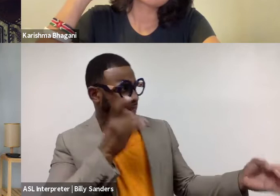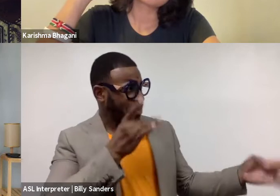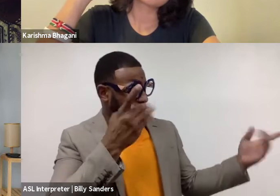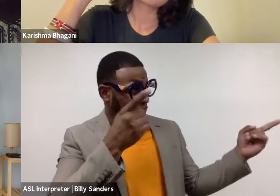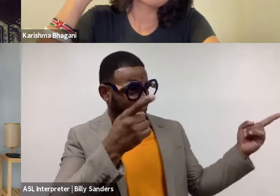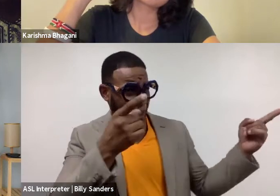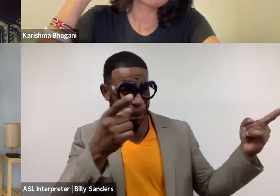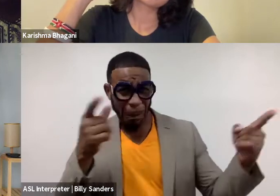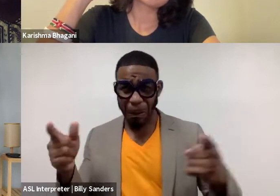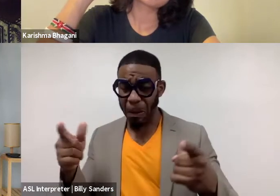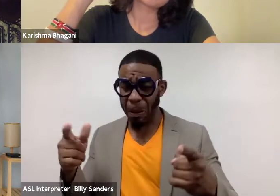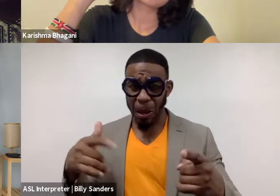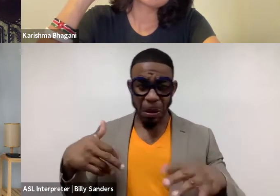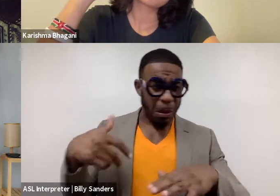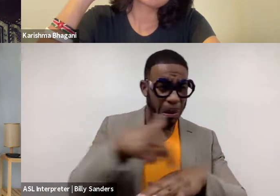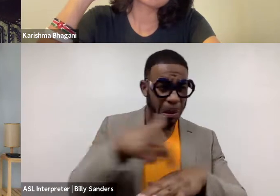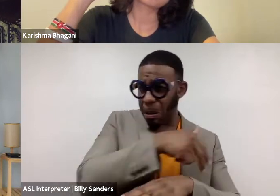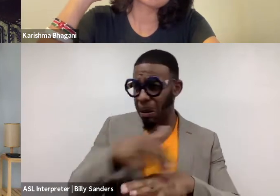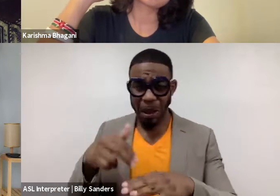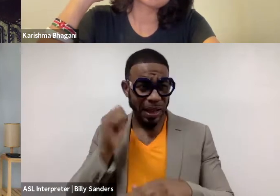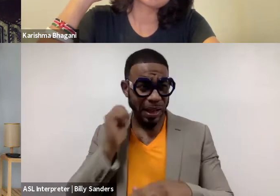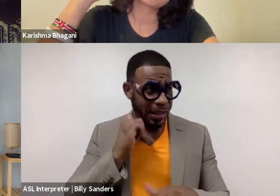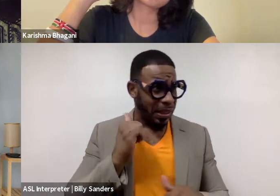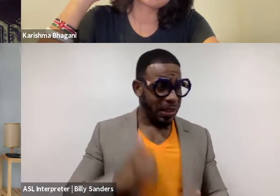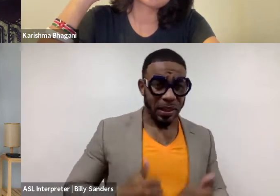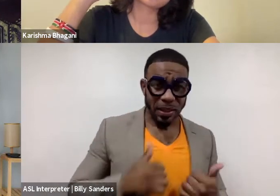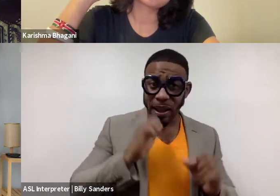crossing the daily life and they are not able to do something?